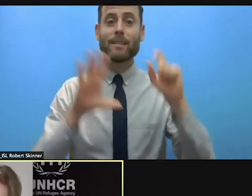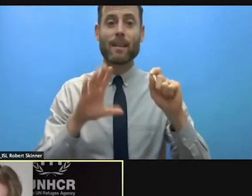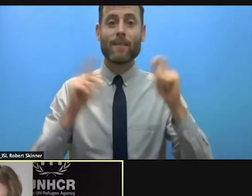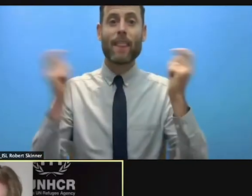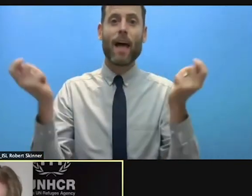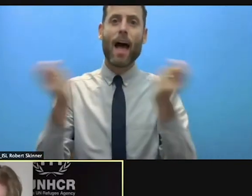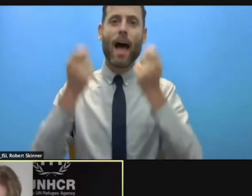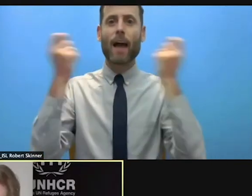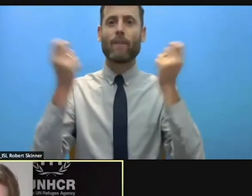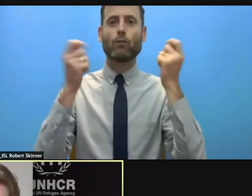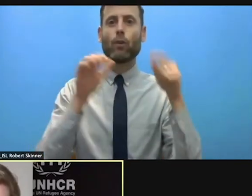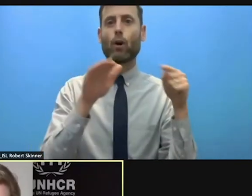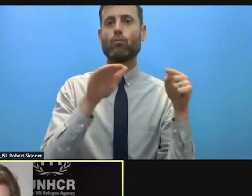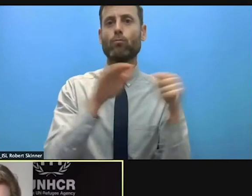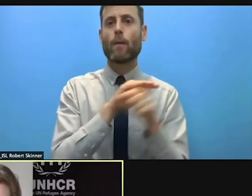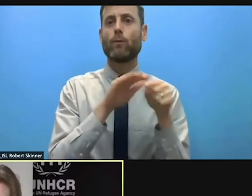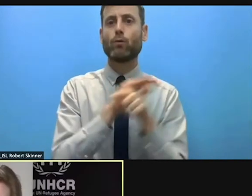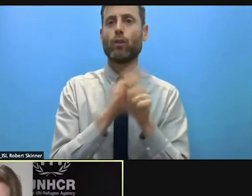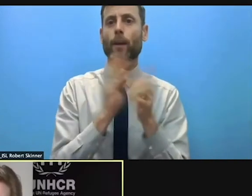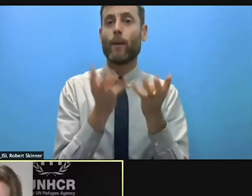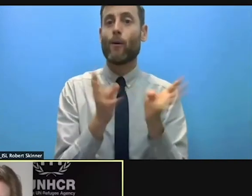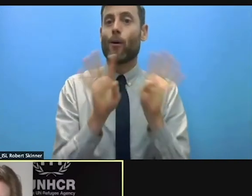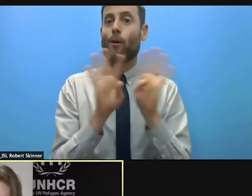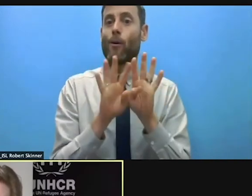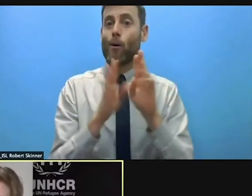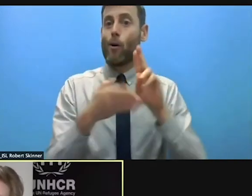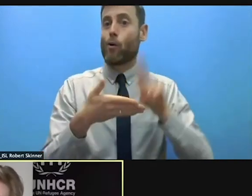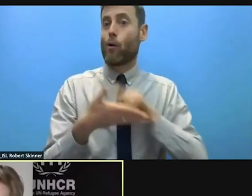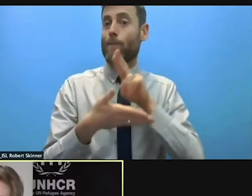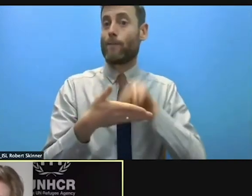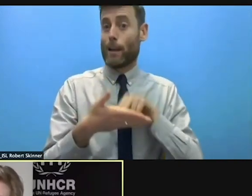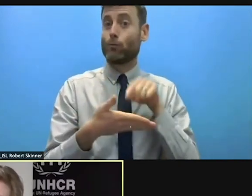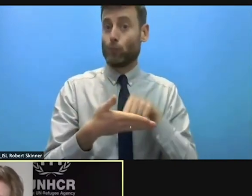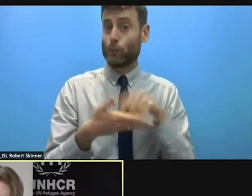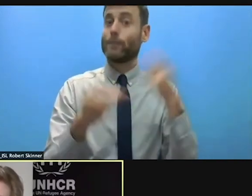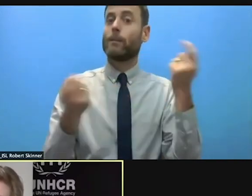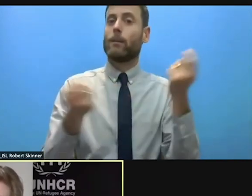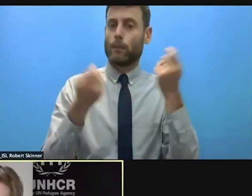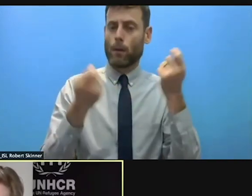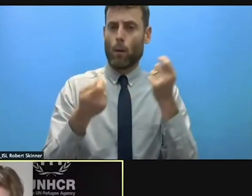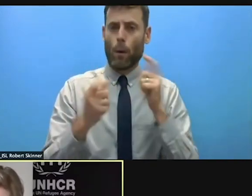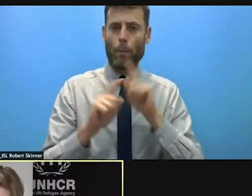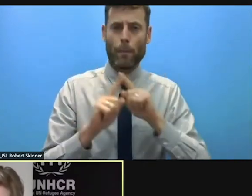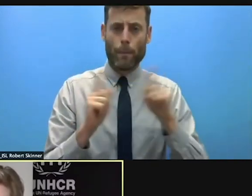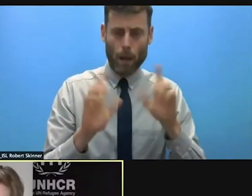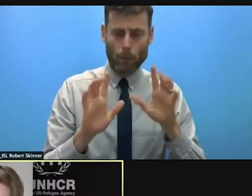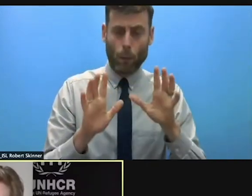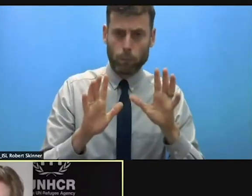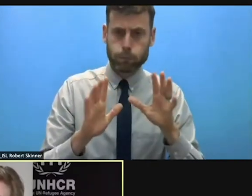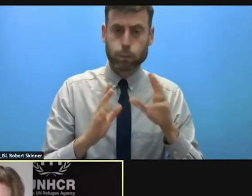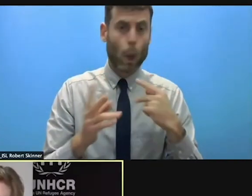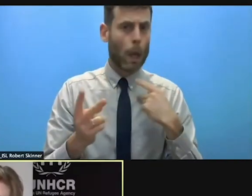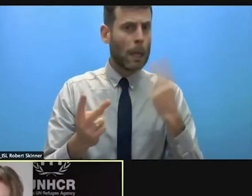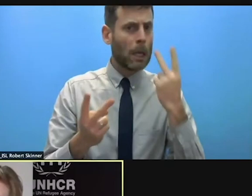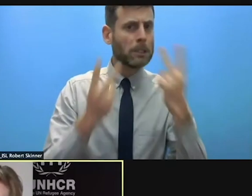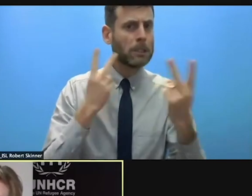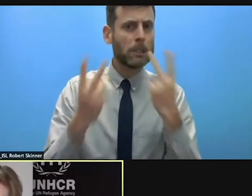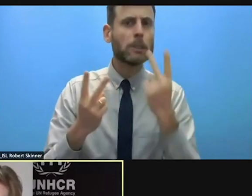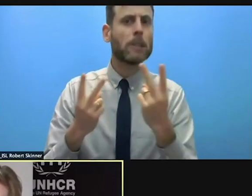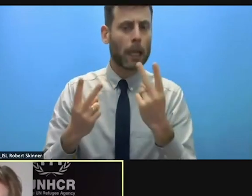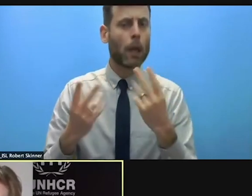being a little reflective. But I think the key is conflict. And the need to manage conflict and to